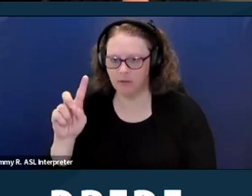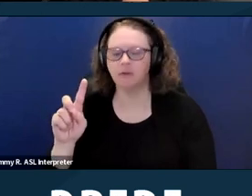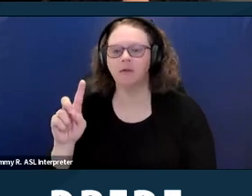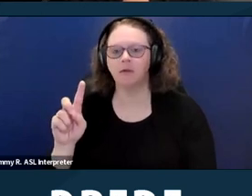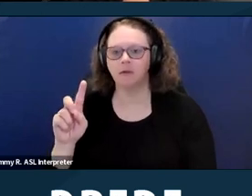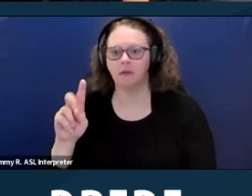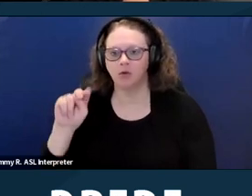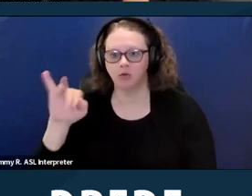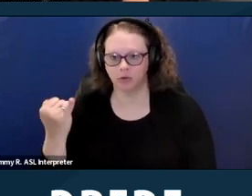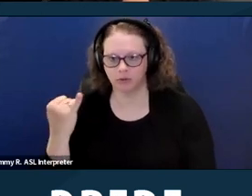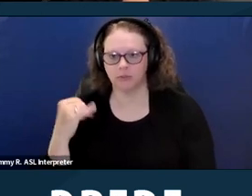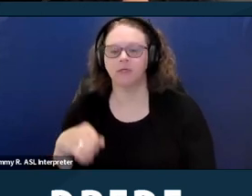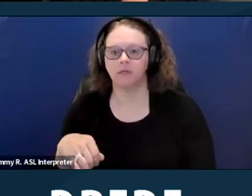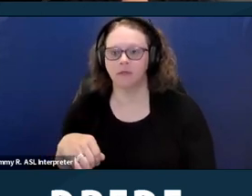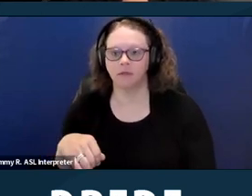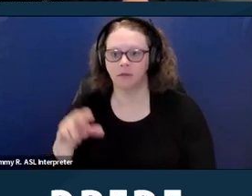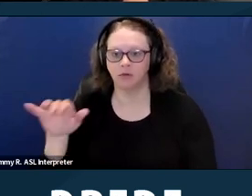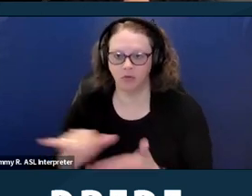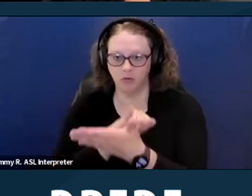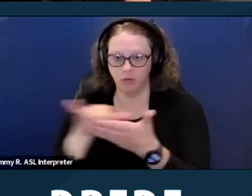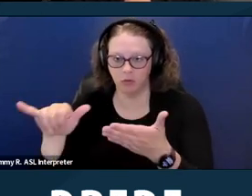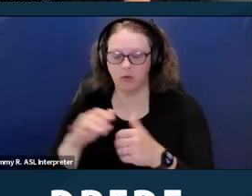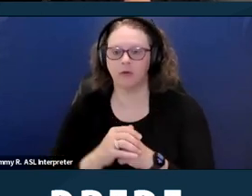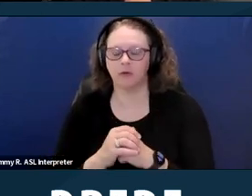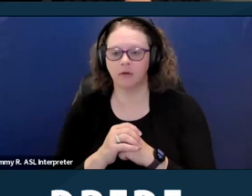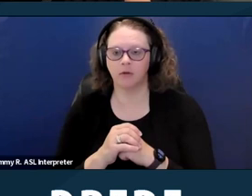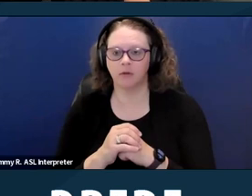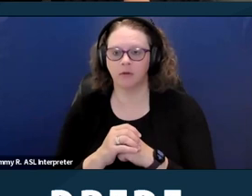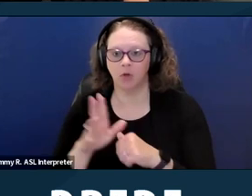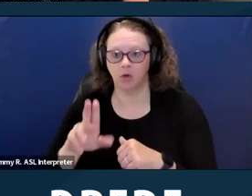New Jersey, New York, North Dakota, Oklahoma,